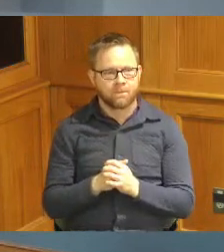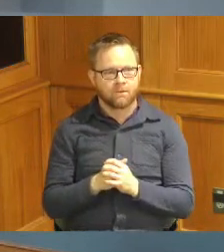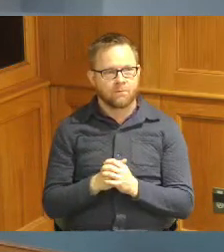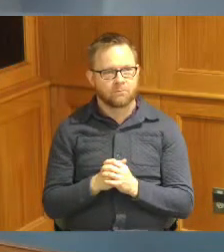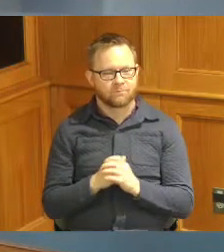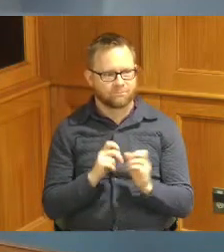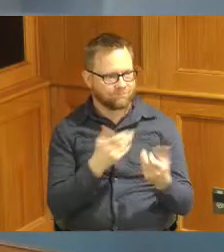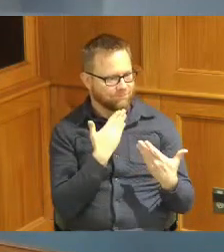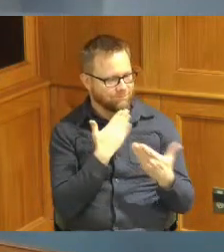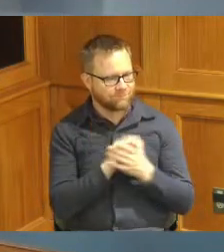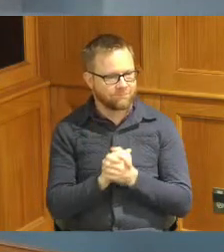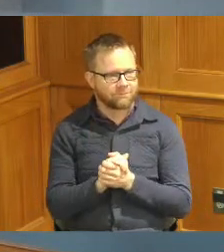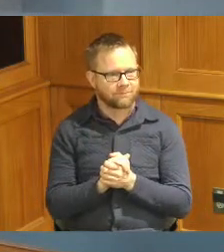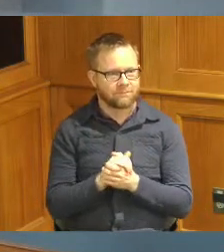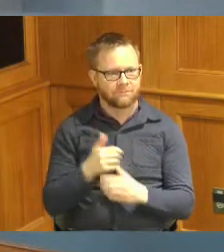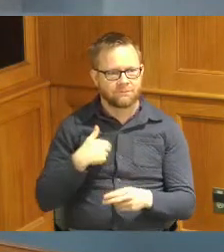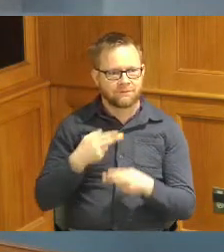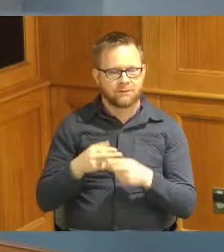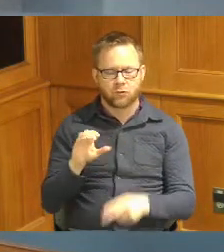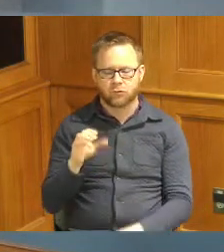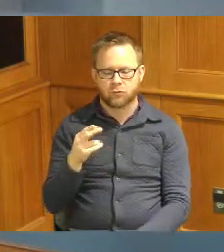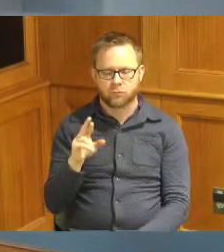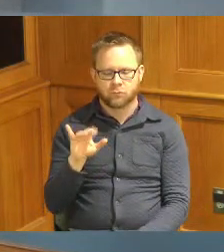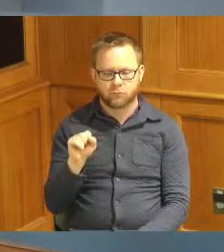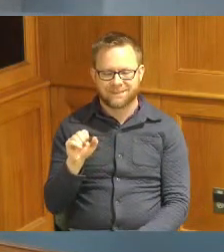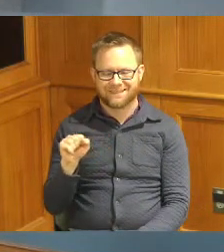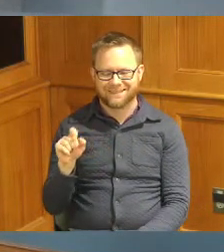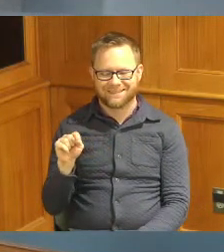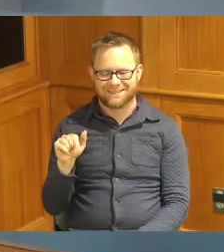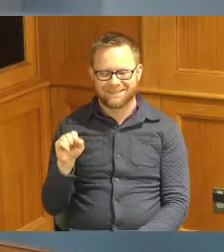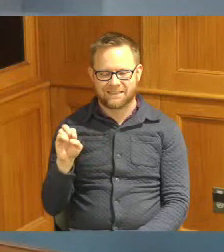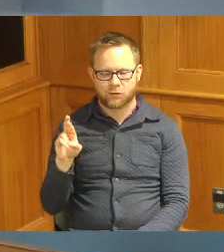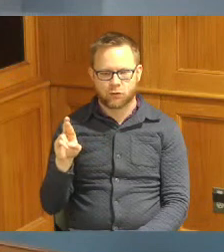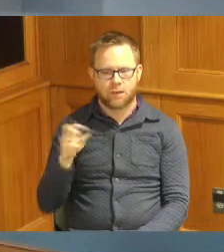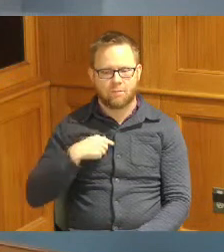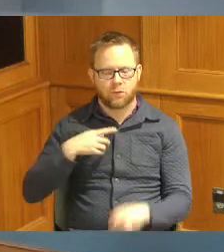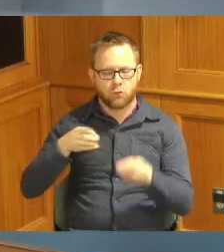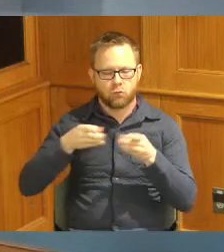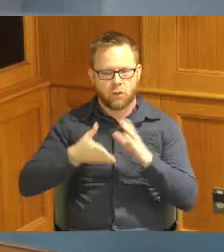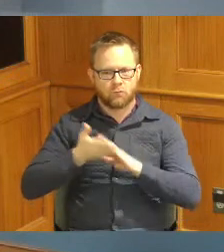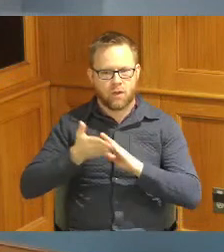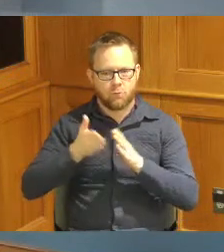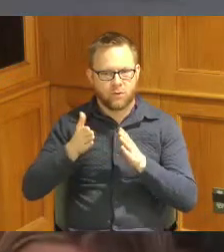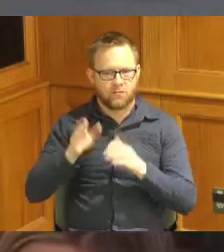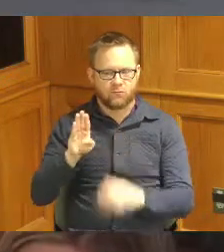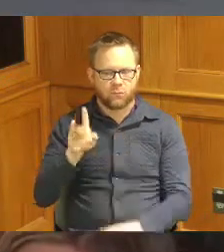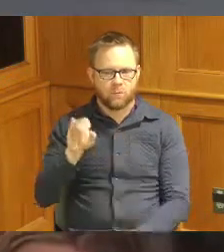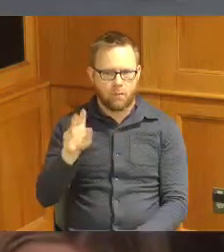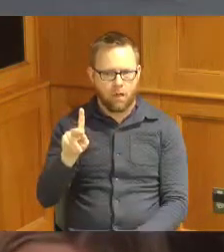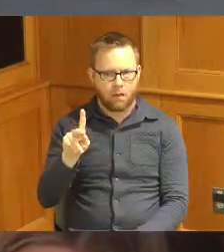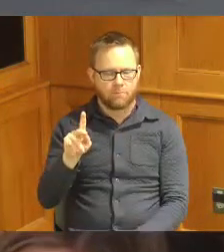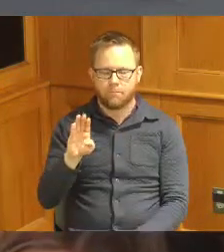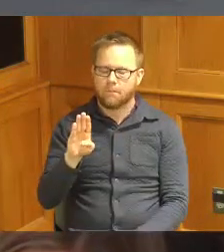yeah my name is Chris Stacer I'm the Director of operations with block and on behalf of our board